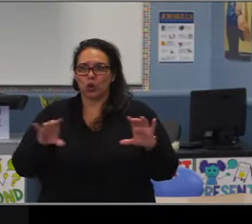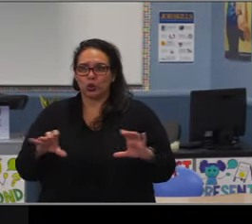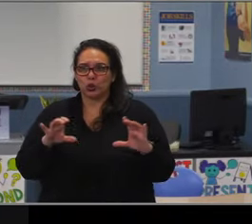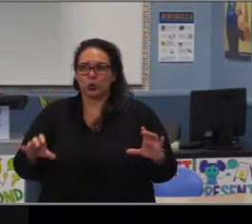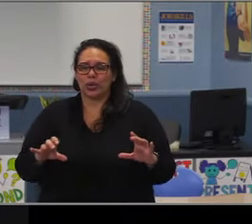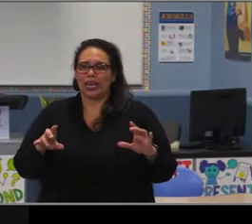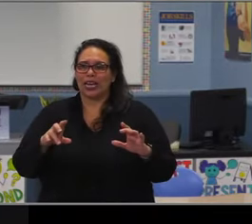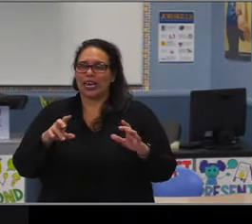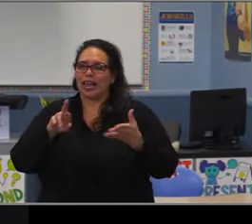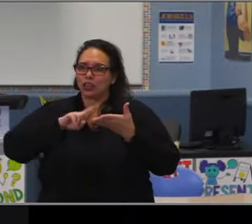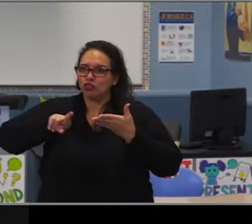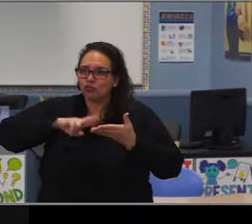our LatinX student progress data?